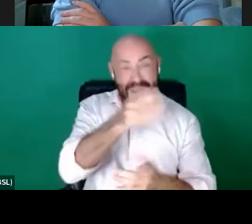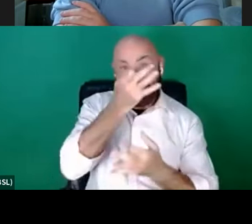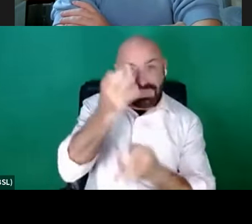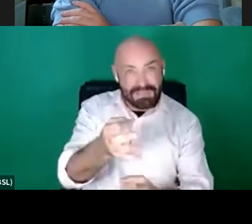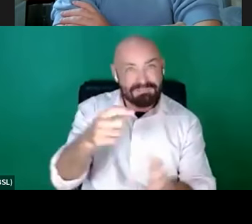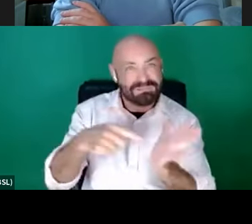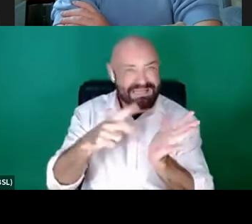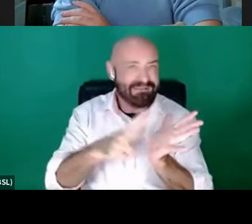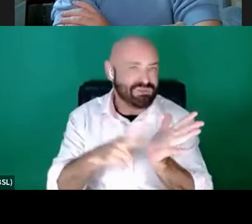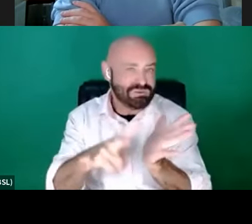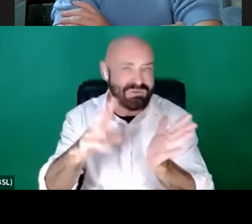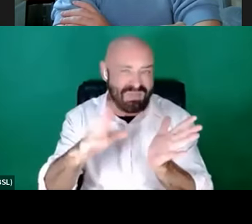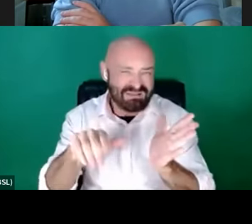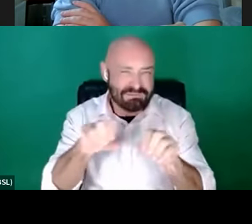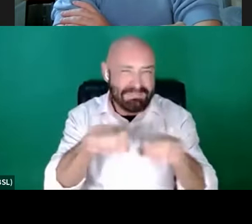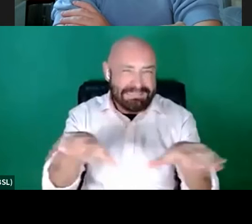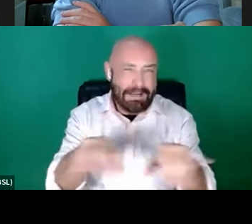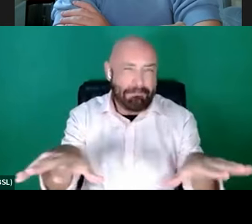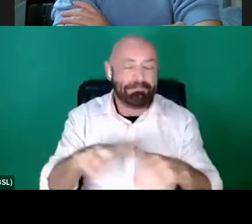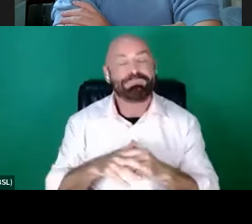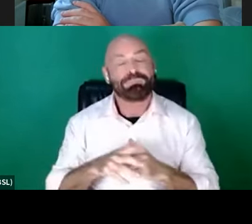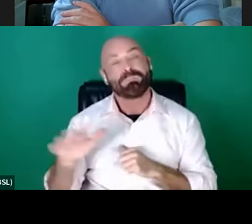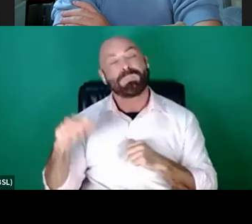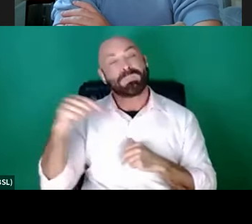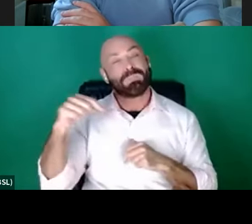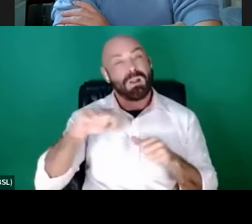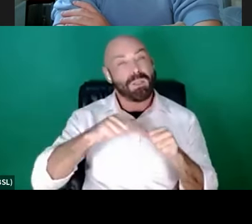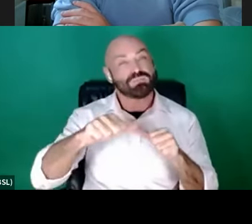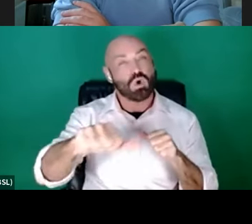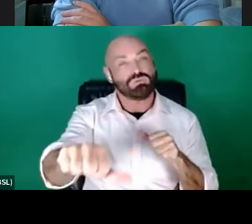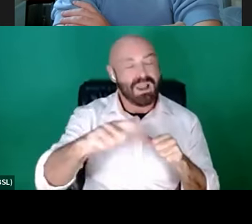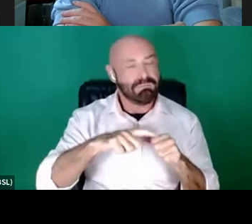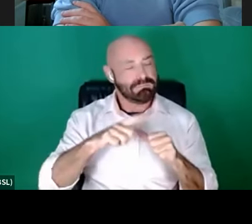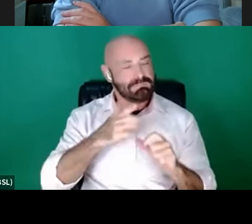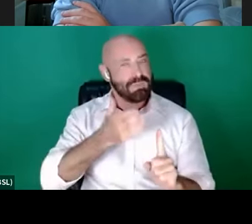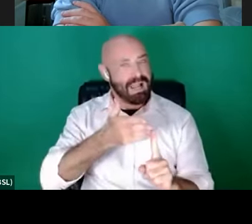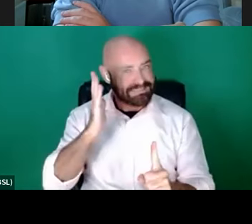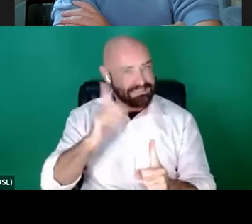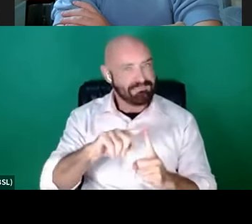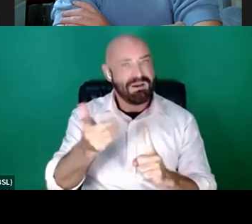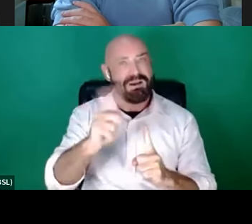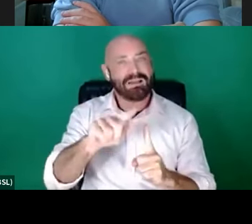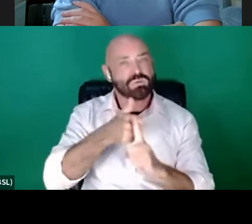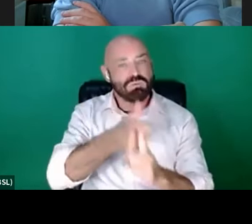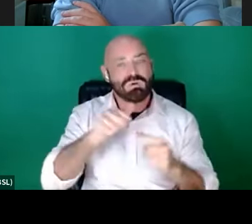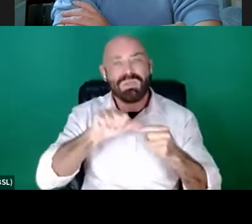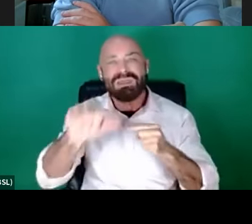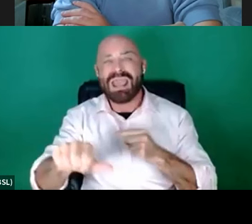television. So the programme's designed to identify and support the next wave of deaf,